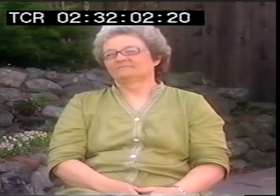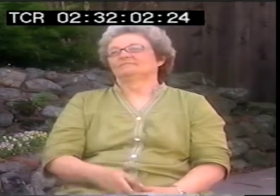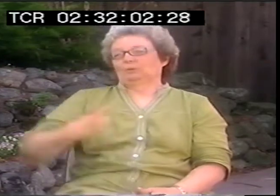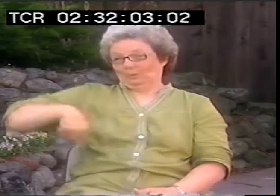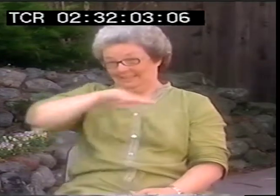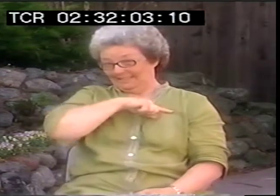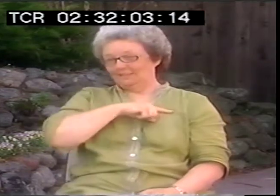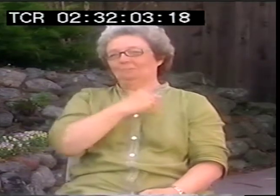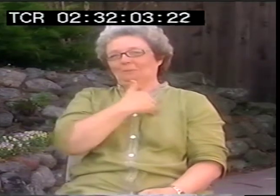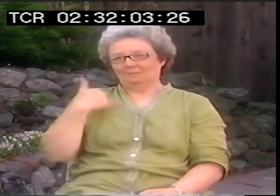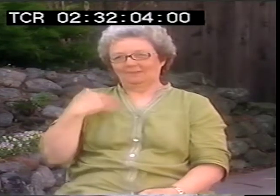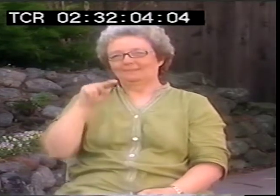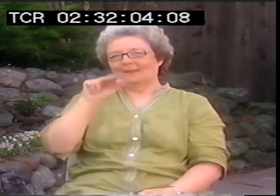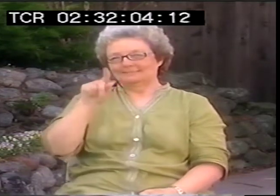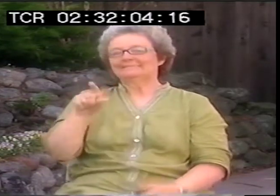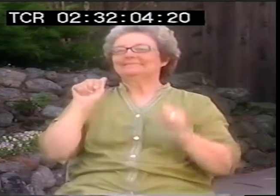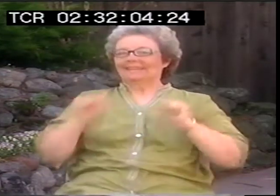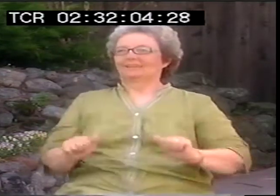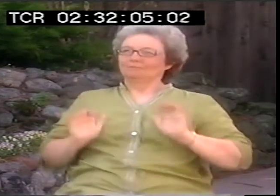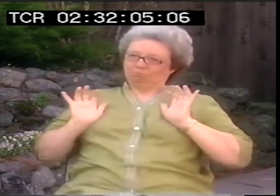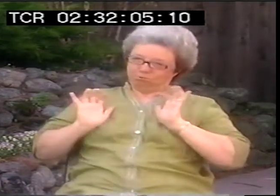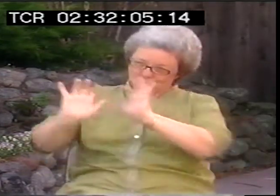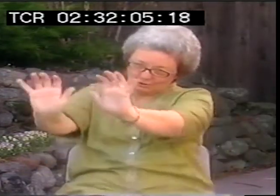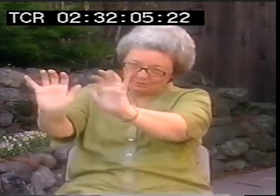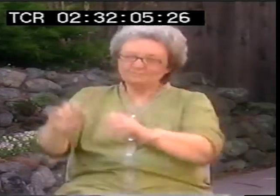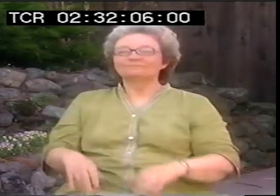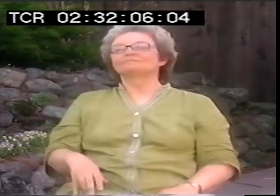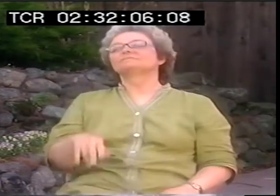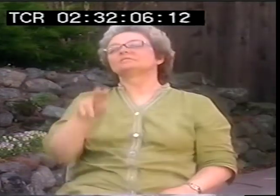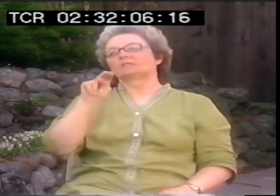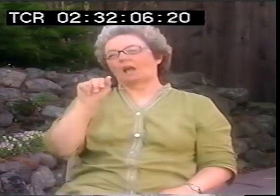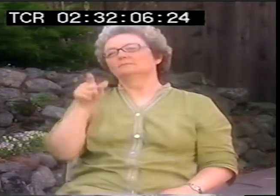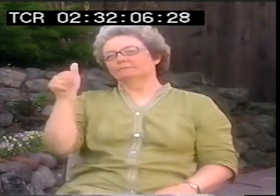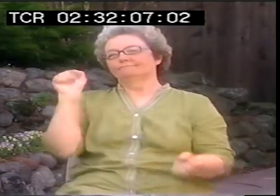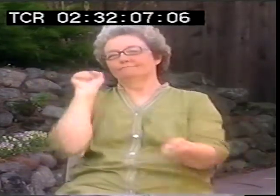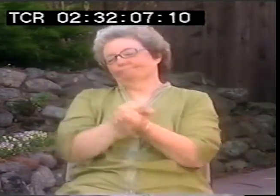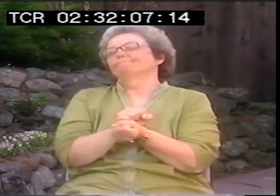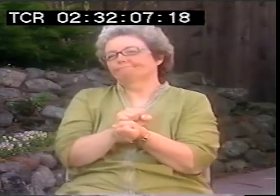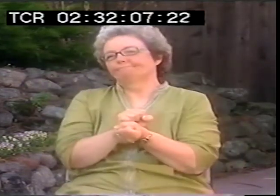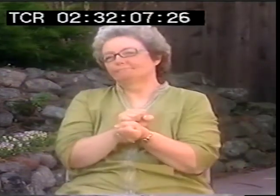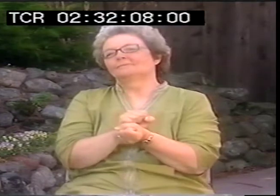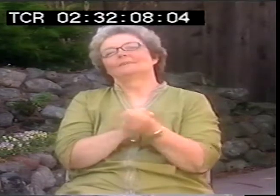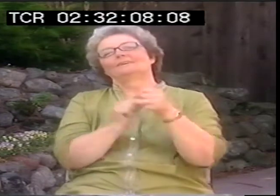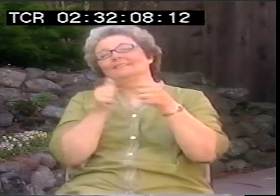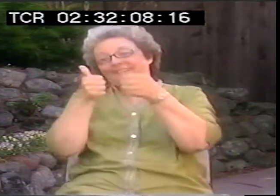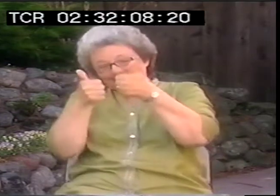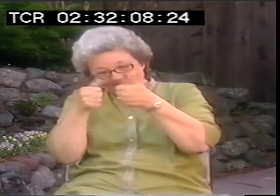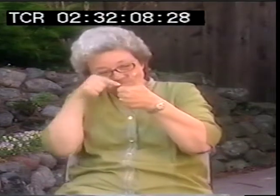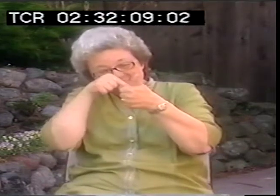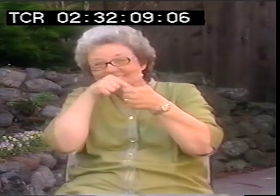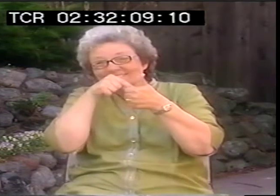We members of National Association of the Deaf need to make a push for that I think. But sometimes we're kind of stuck.